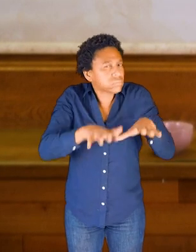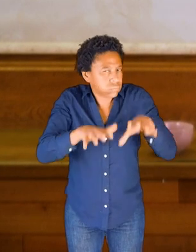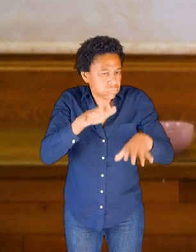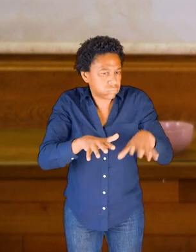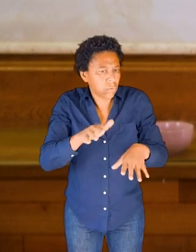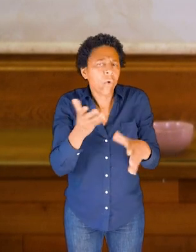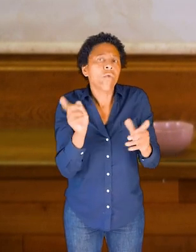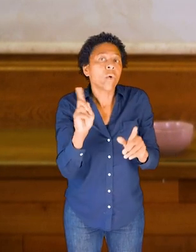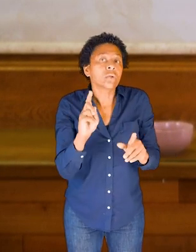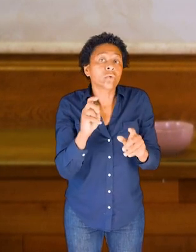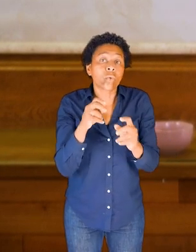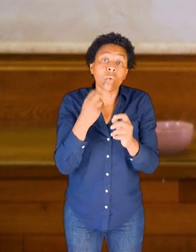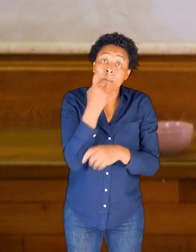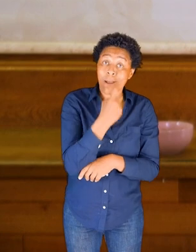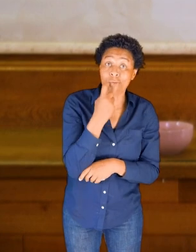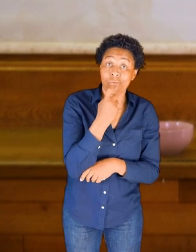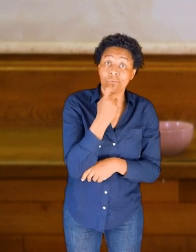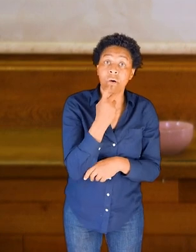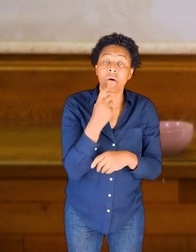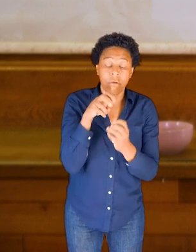the shape of the roof of the mouth.